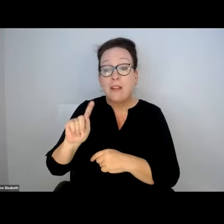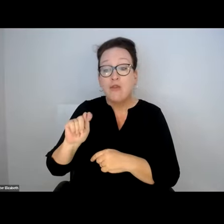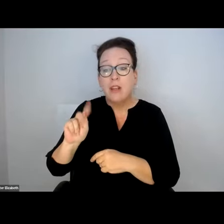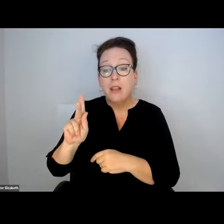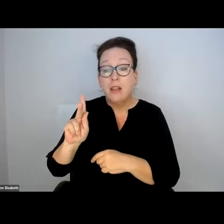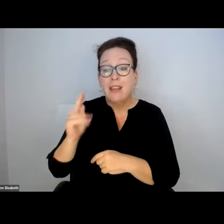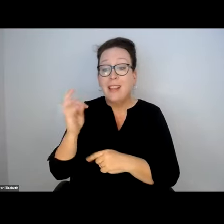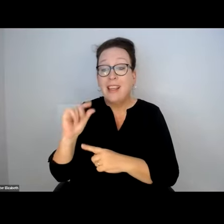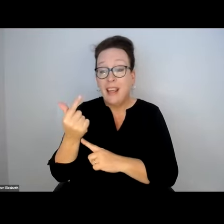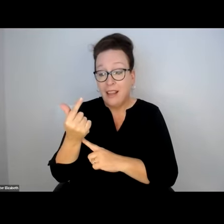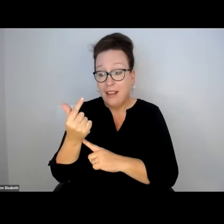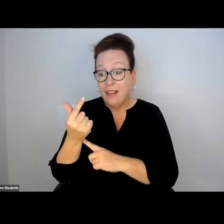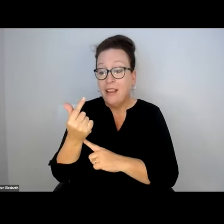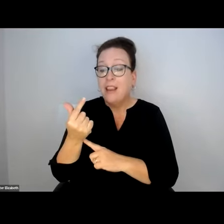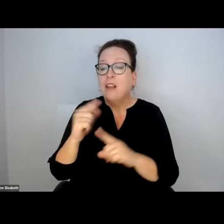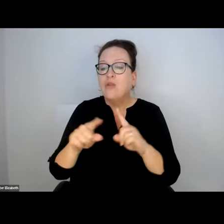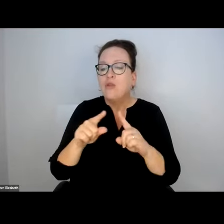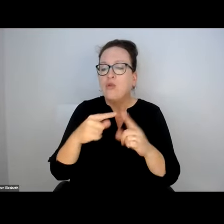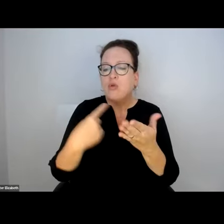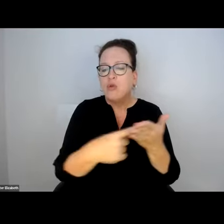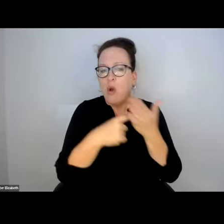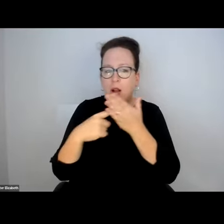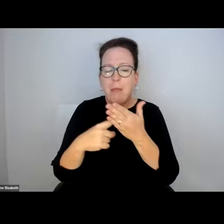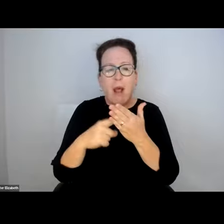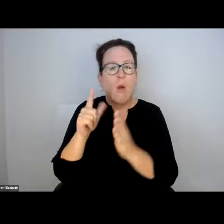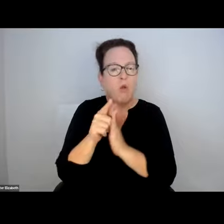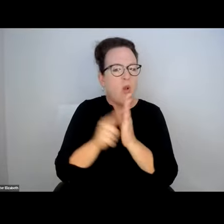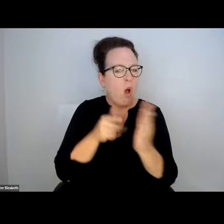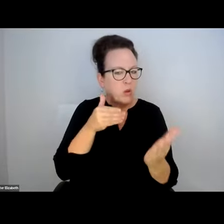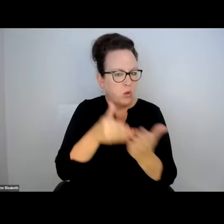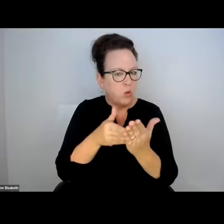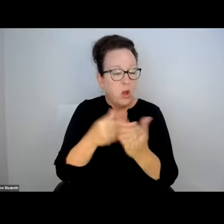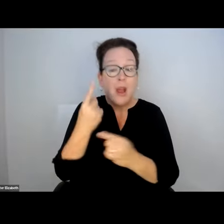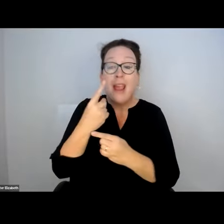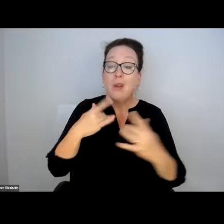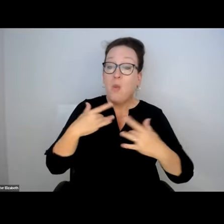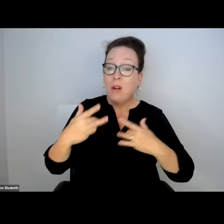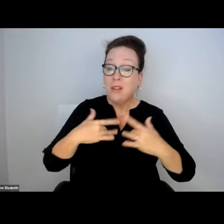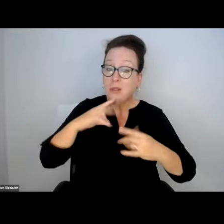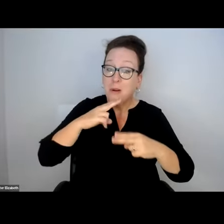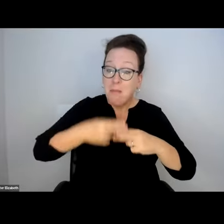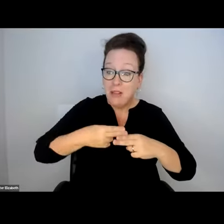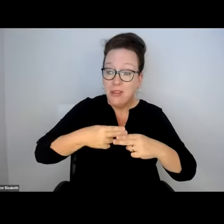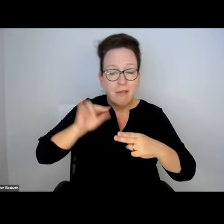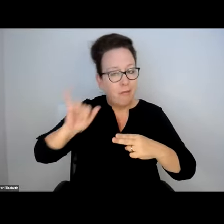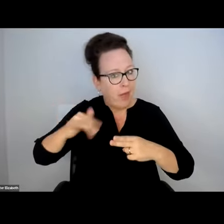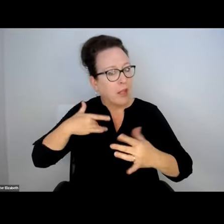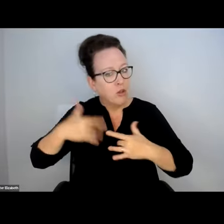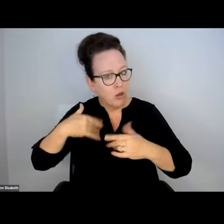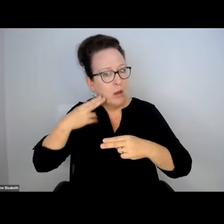JUDGE PATRICK KING, THE MONITOR OF THE SETTLEMENT OF THE DANIELS-FINEGOLD LAWSUIT.